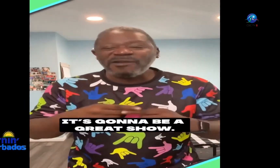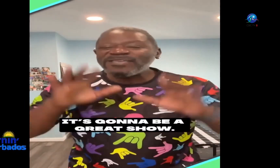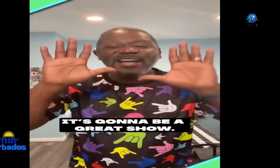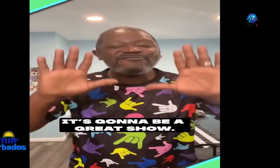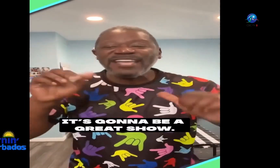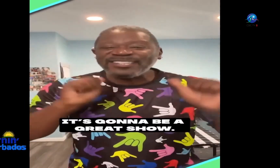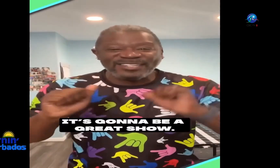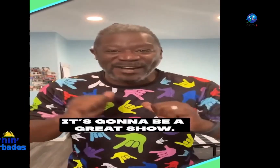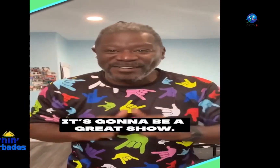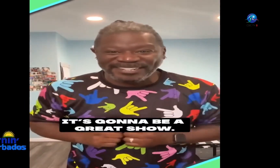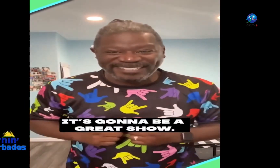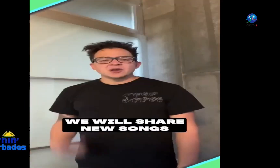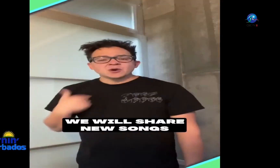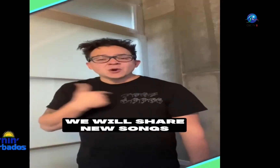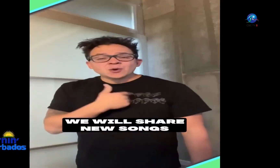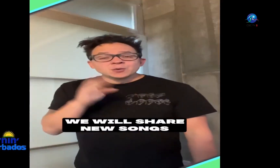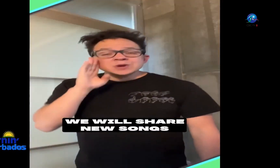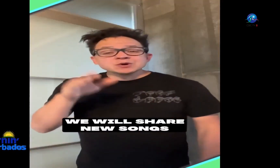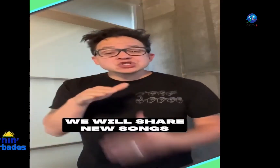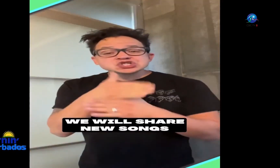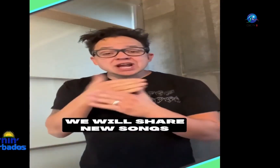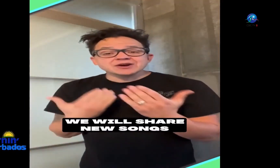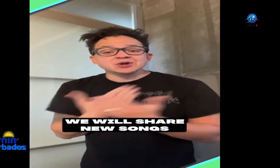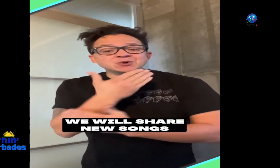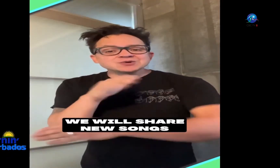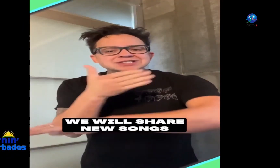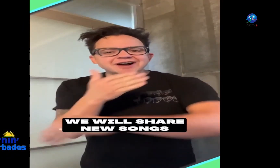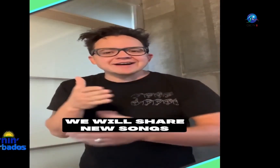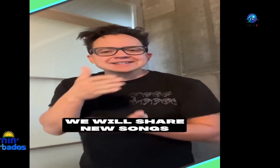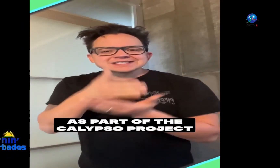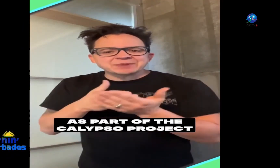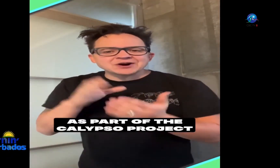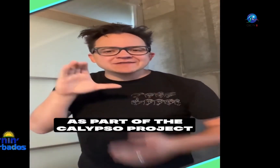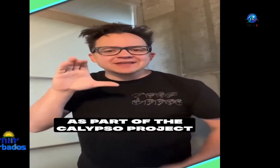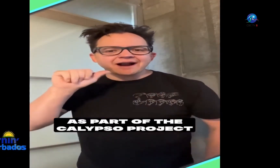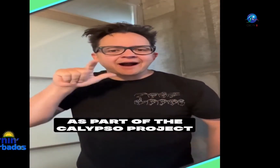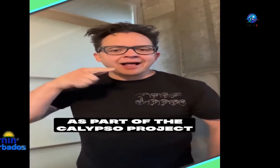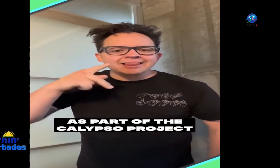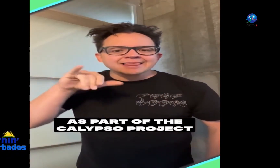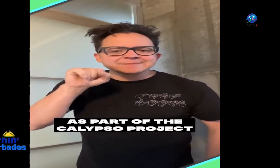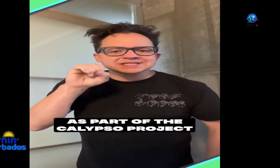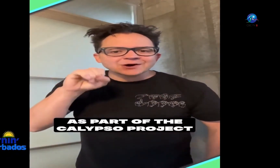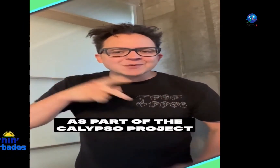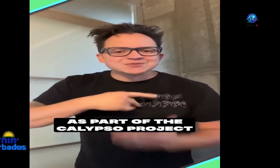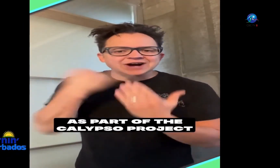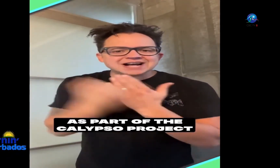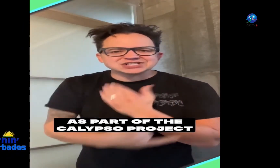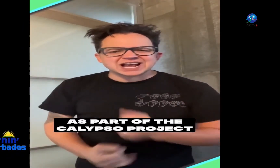it's gonna be great show we will share new signs as part of the Calypso project